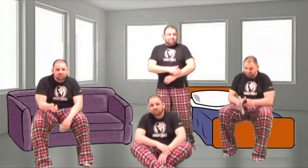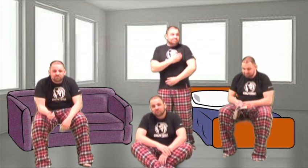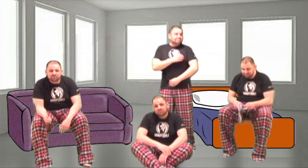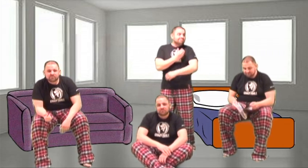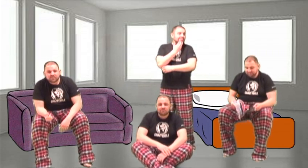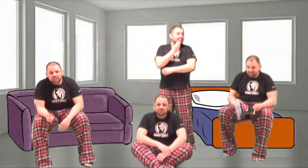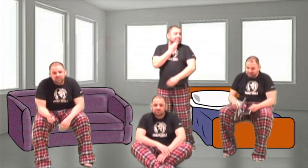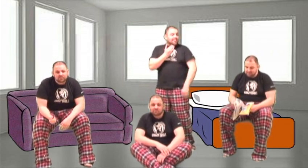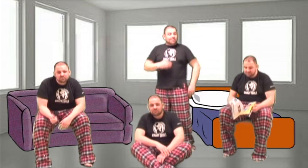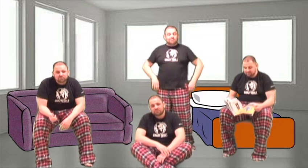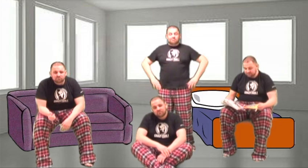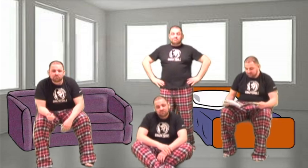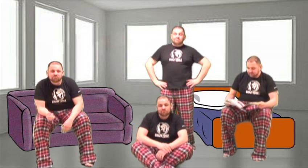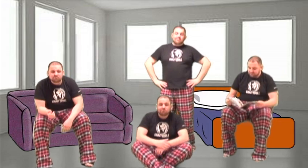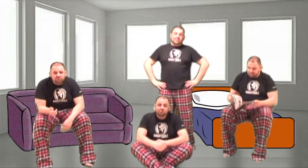Nothing at all